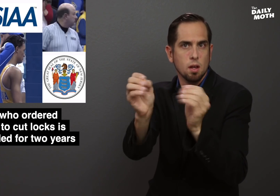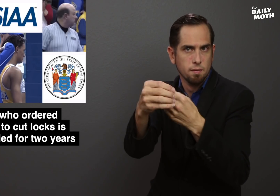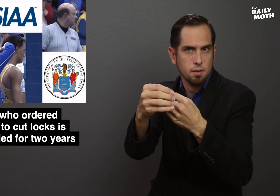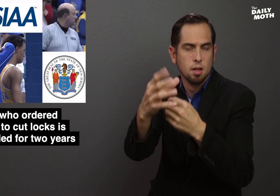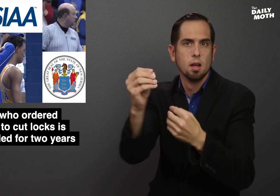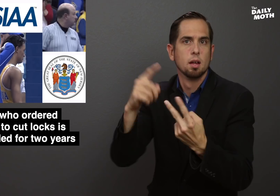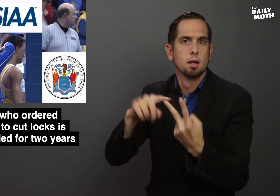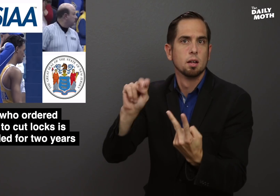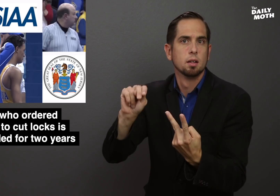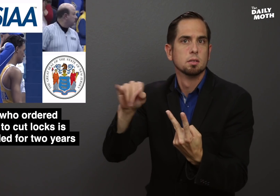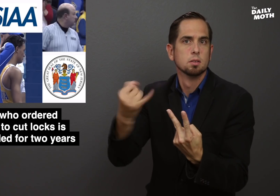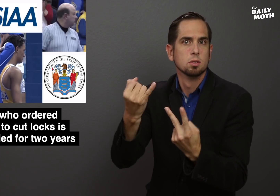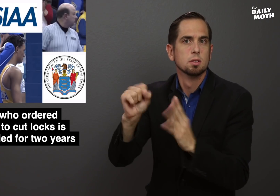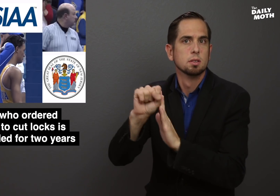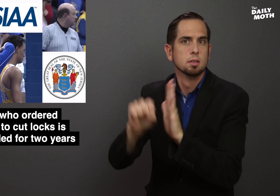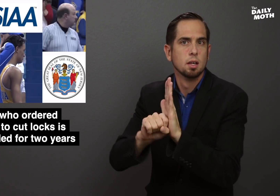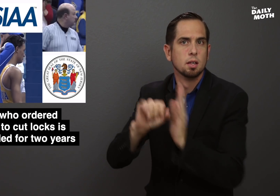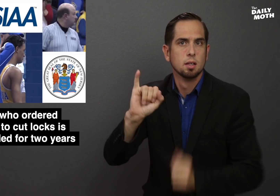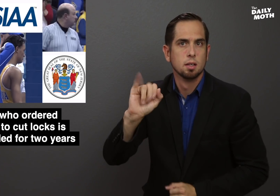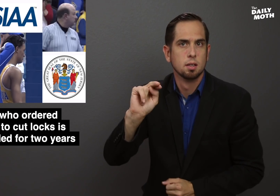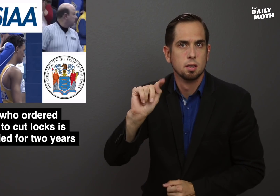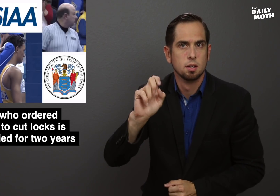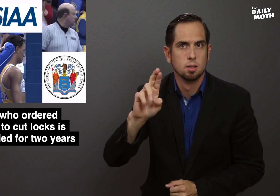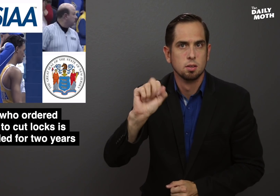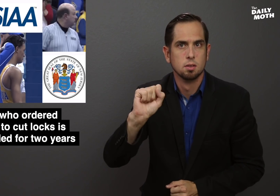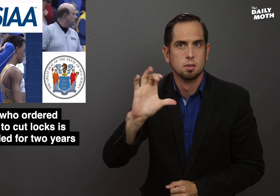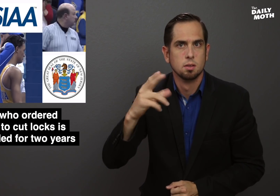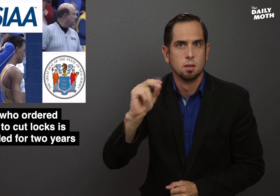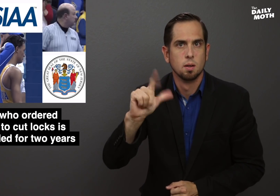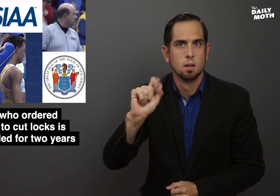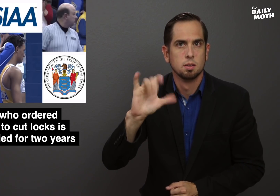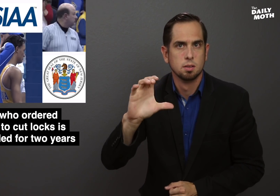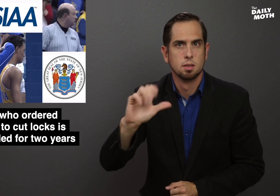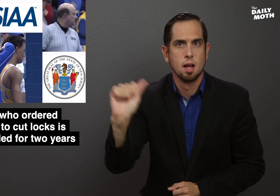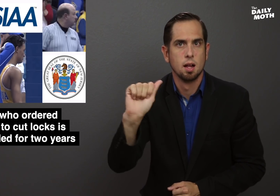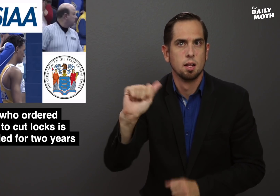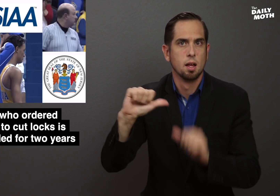office and the NJ State Interscholastic Athletic